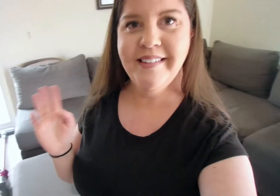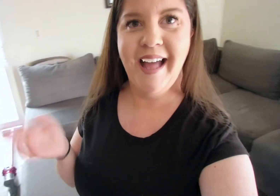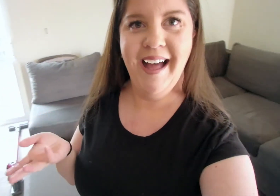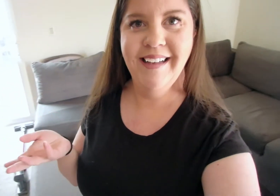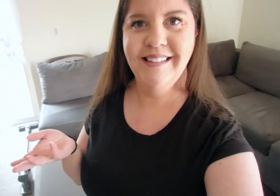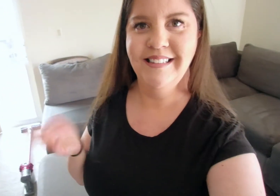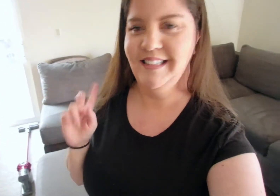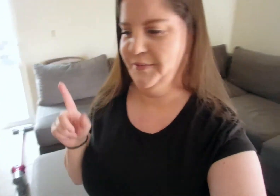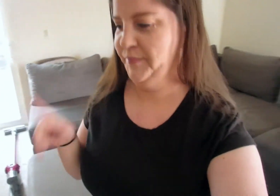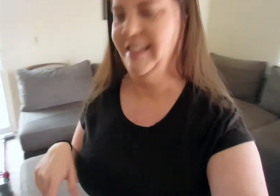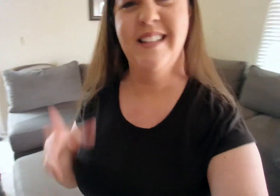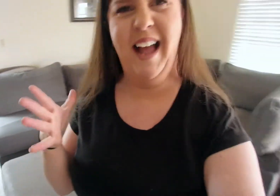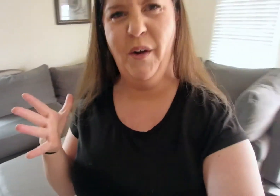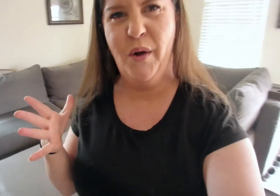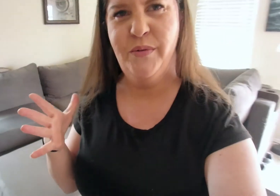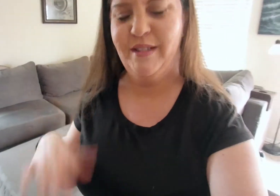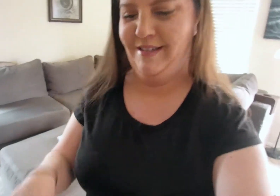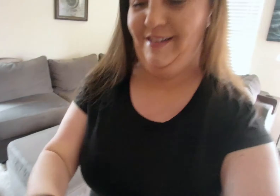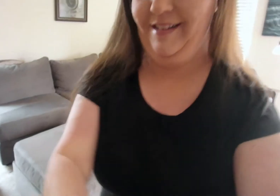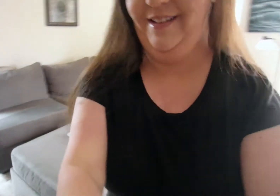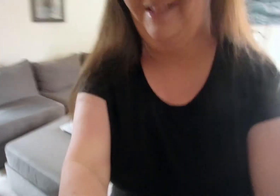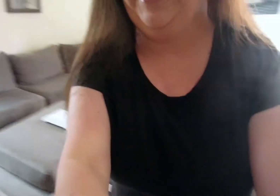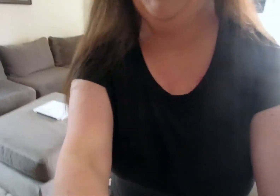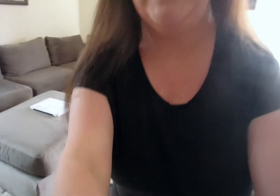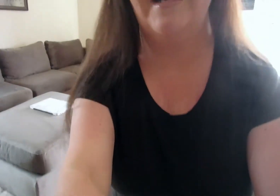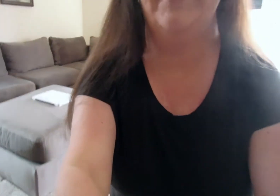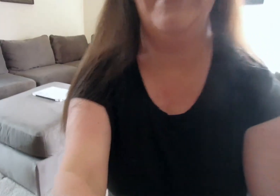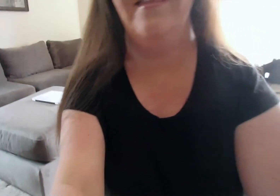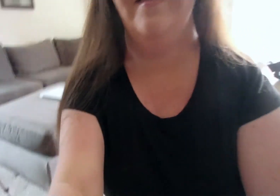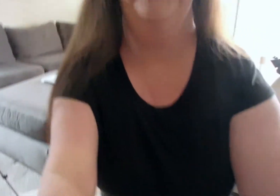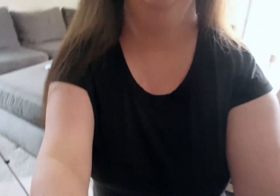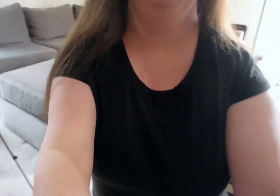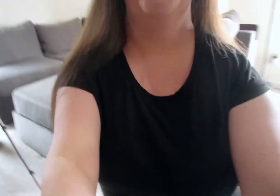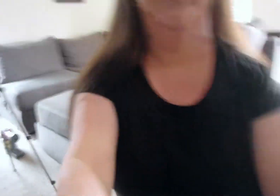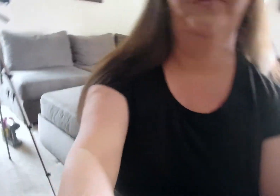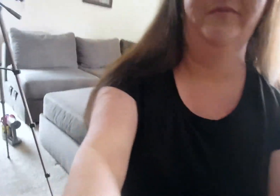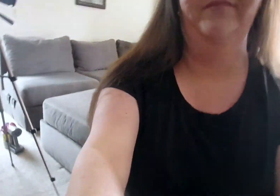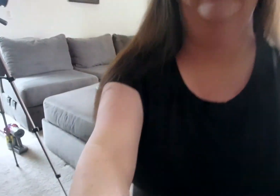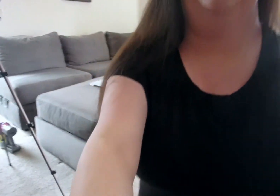So, yeah let's see how it goes I'm gonna set it right here